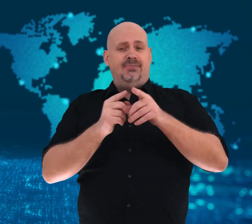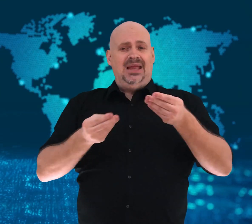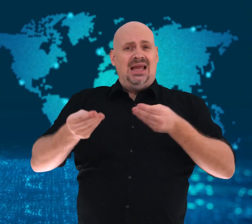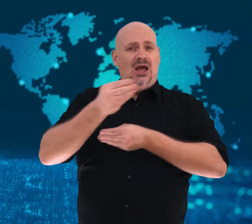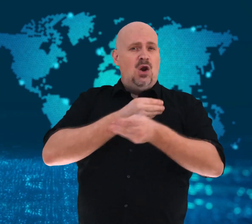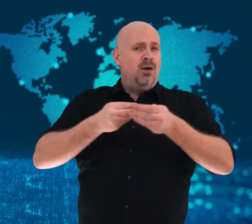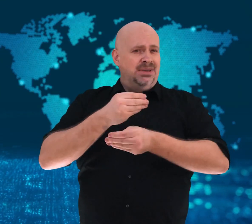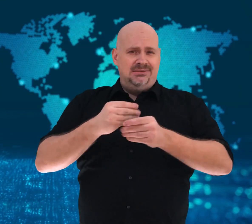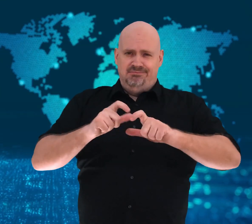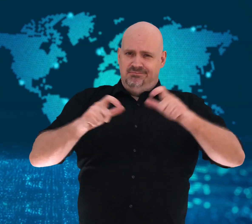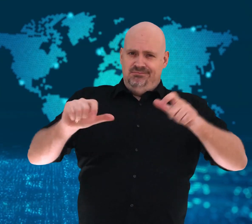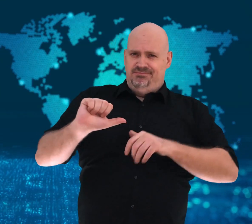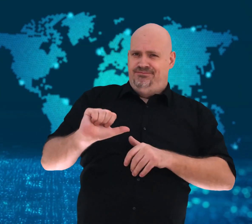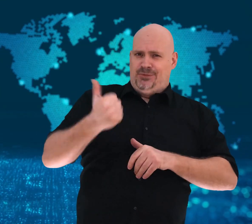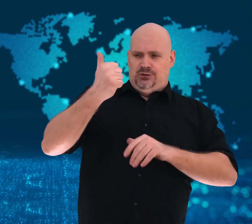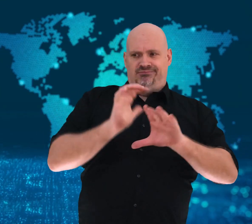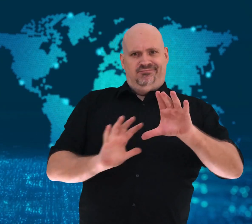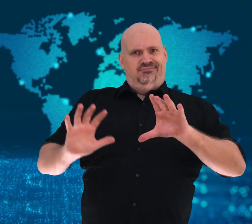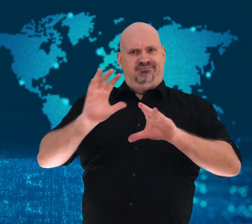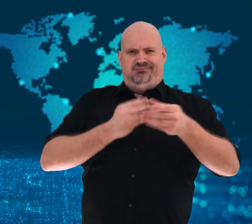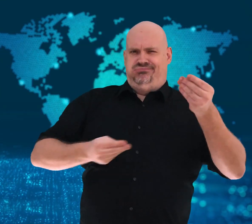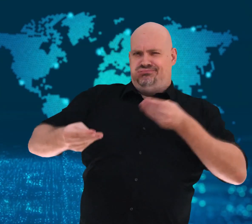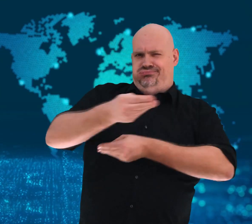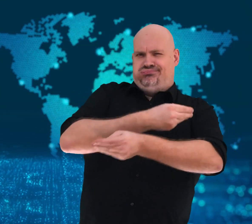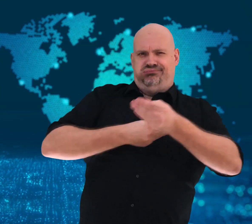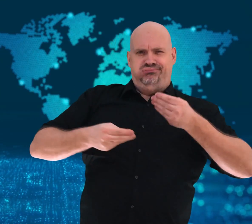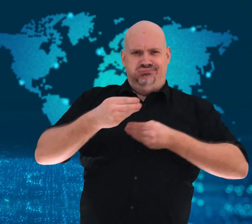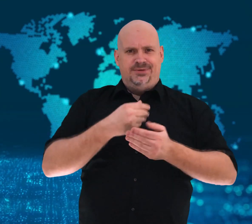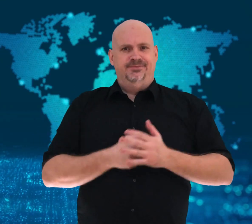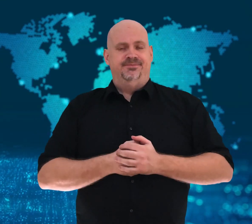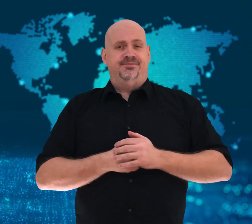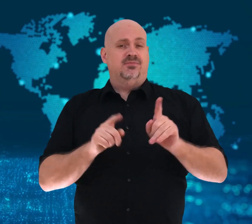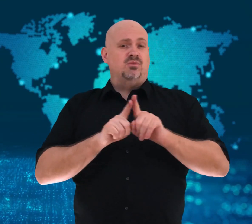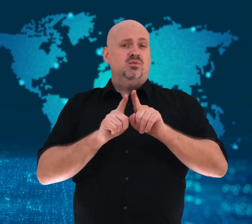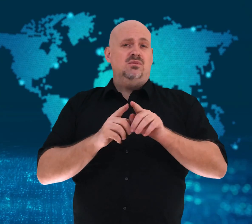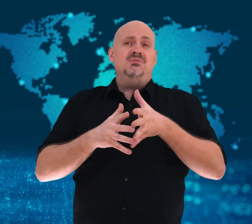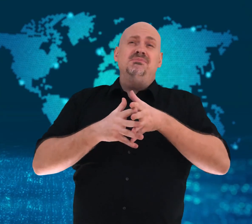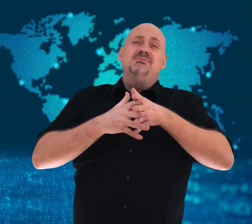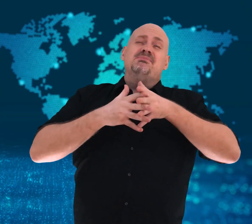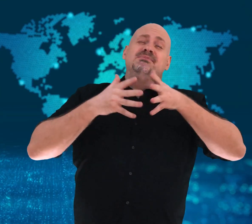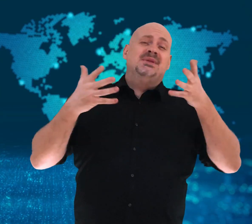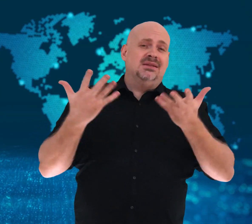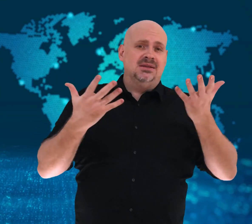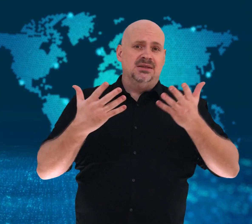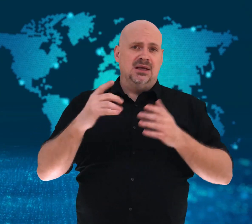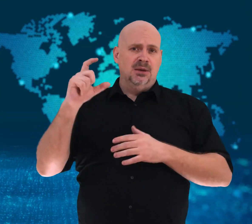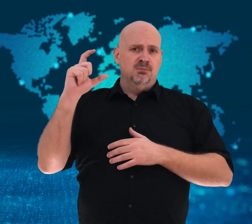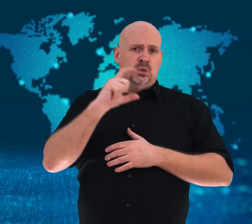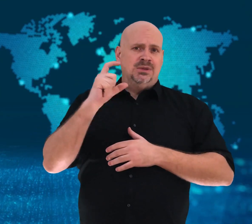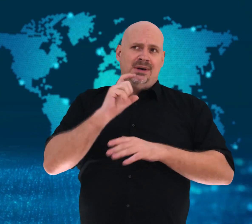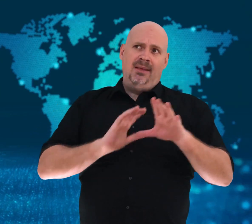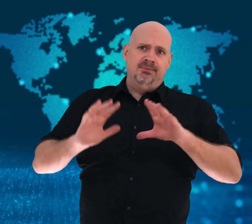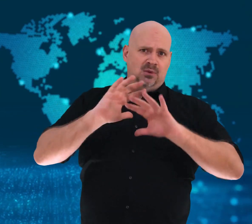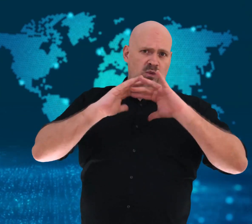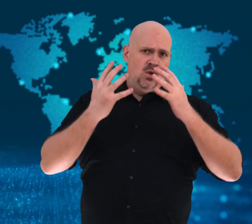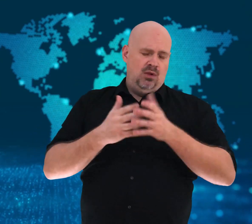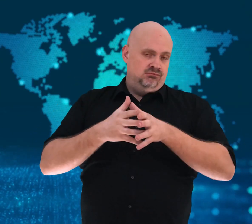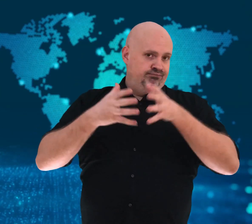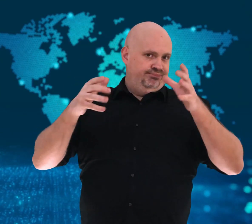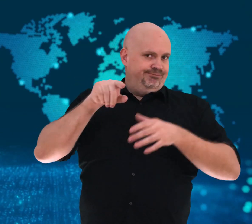The country’s capital of Jakarta has more than 10